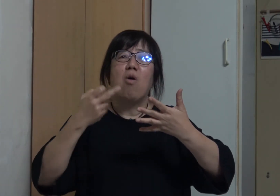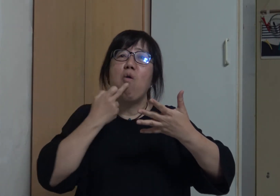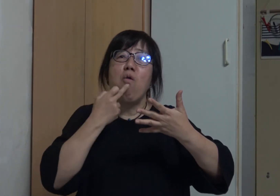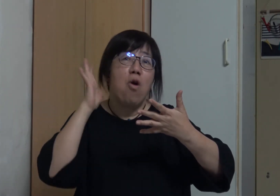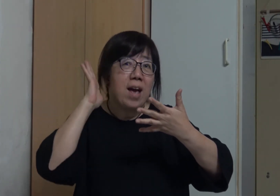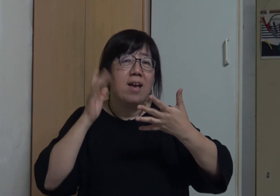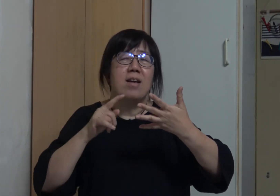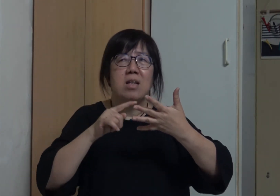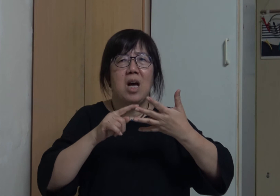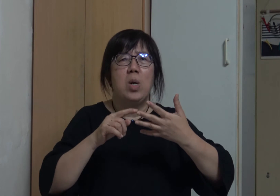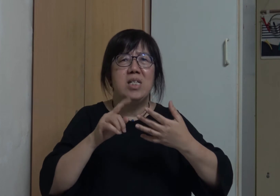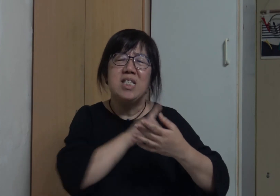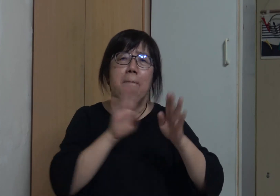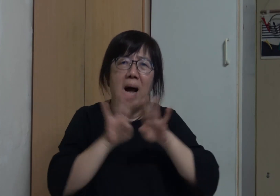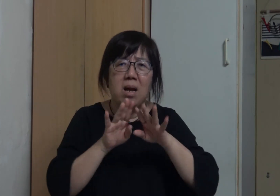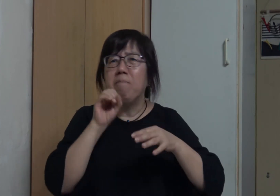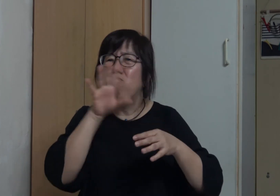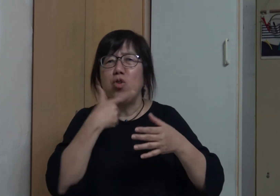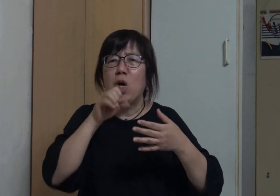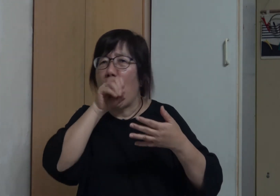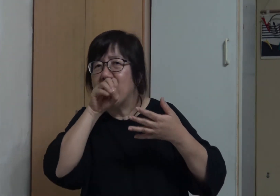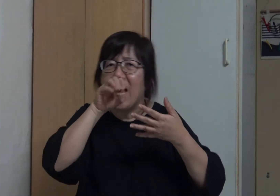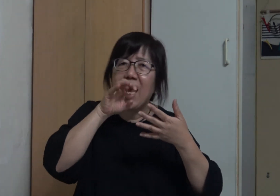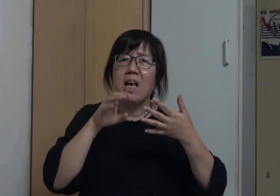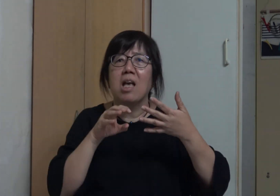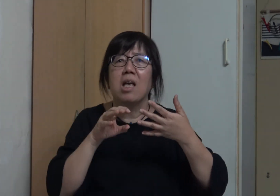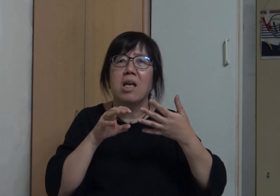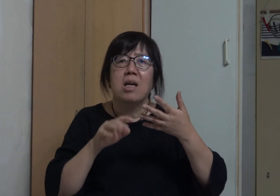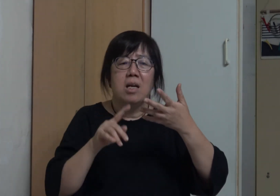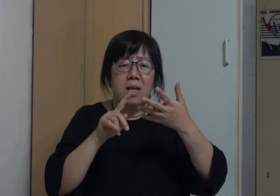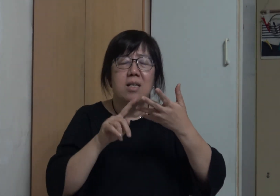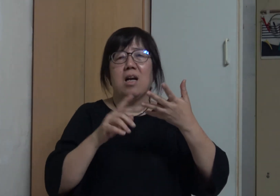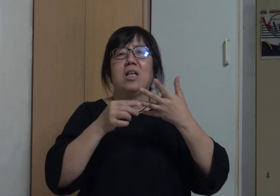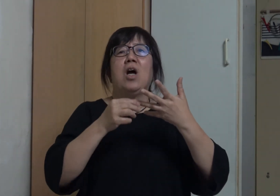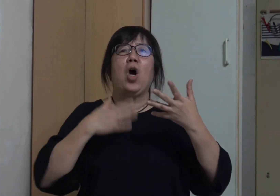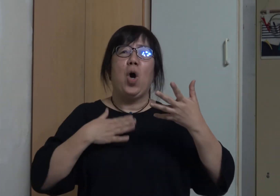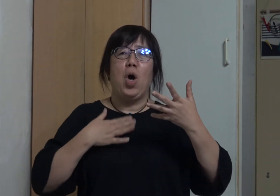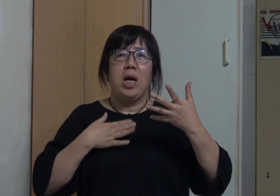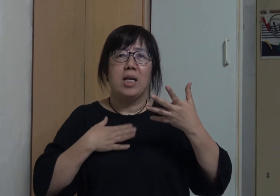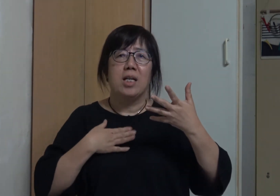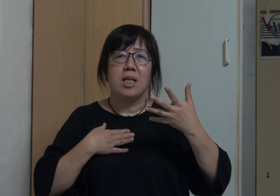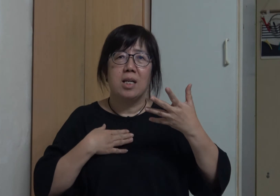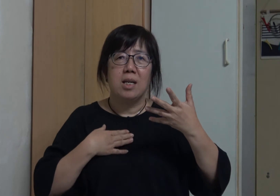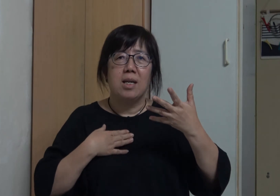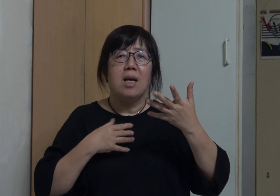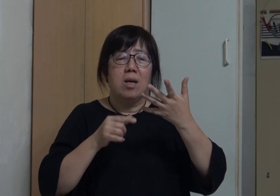My third eldest brother is quiet I was the fourth child